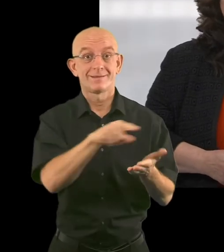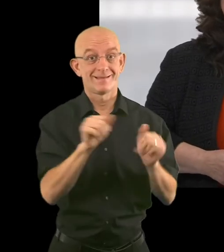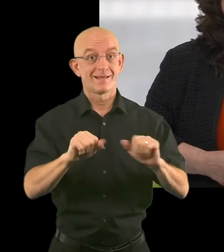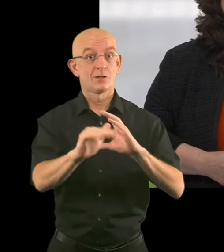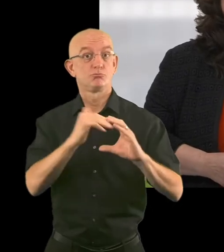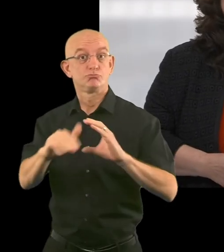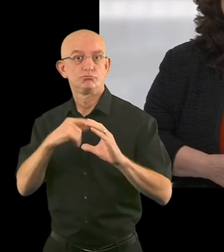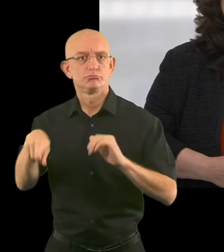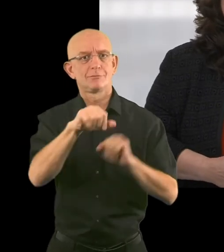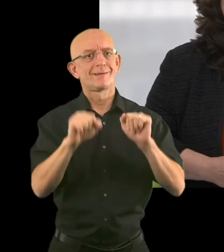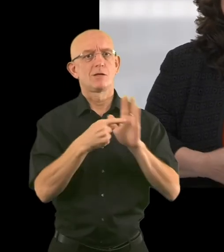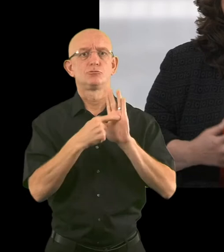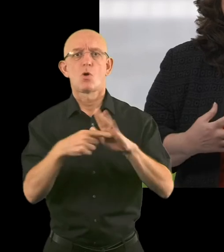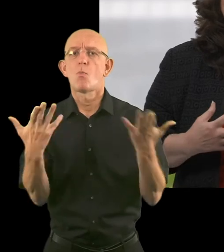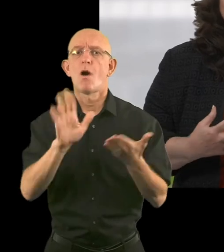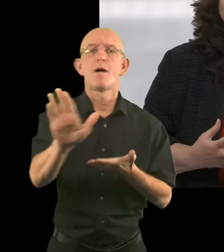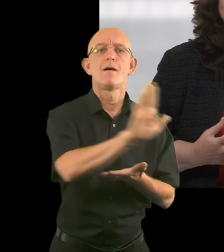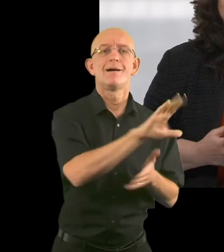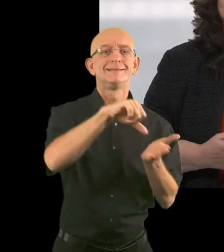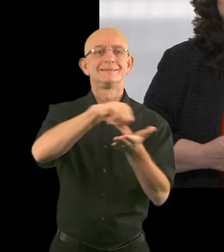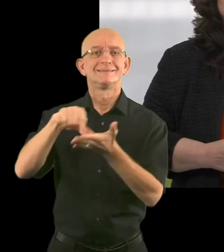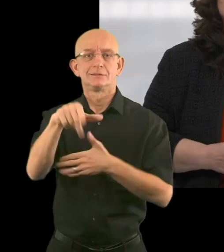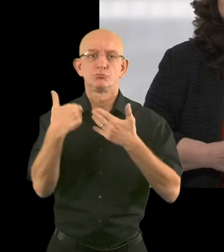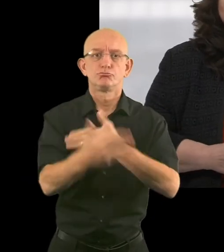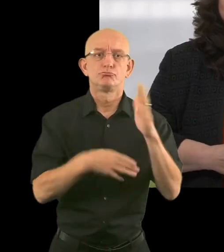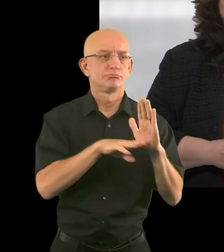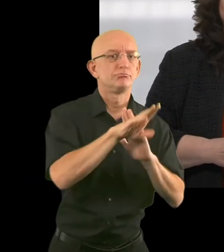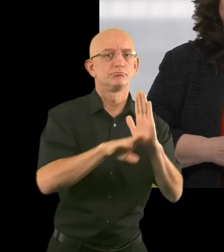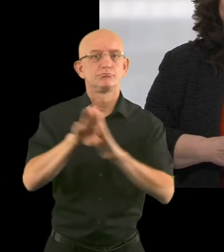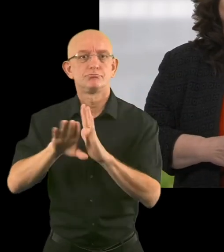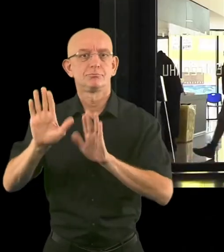and you can show what your city is doing to improve things.